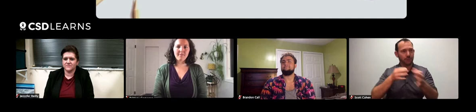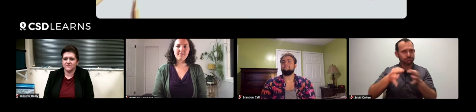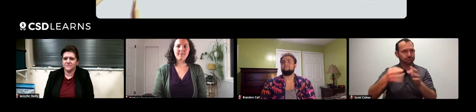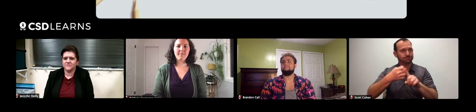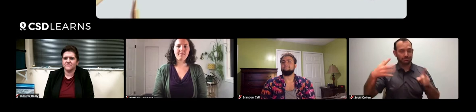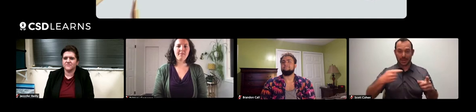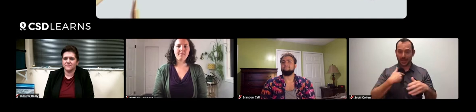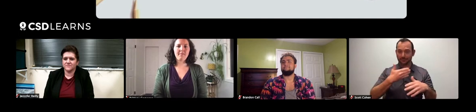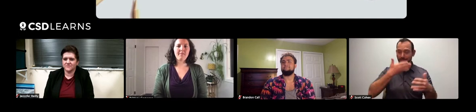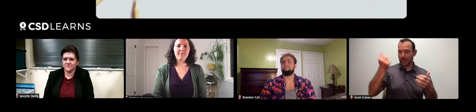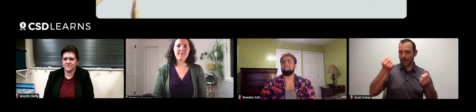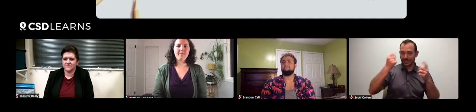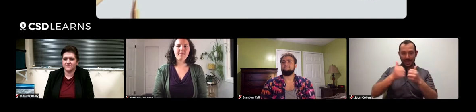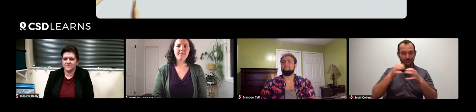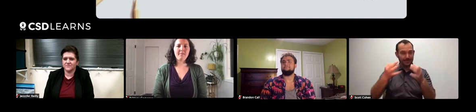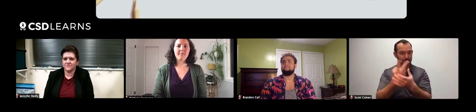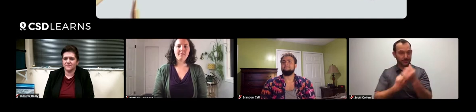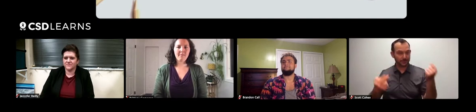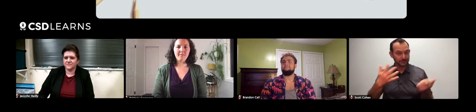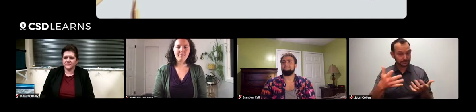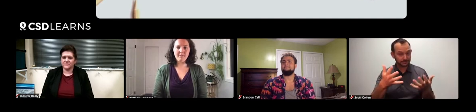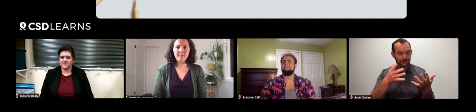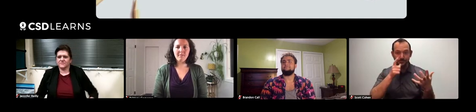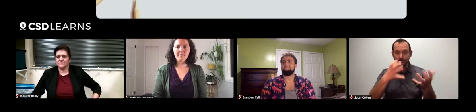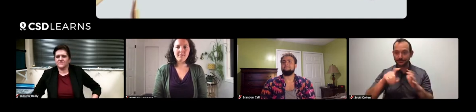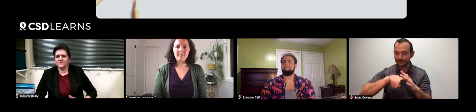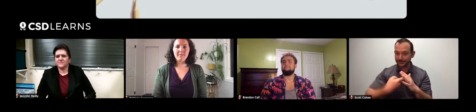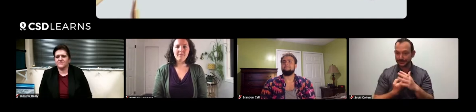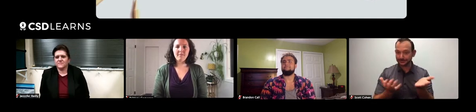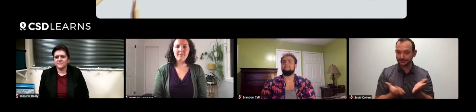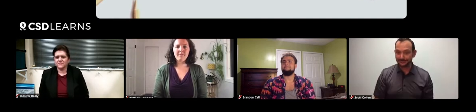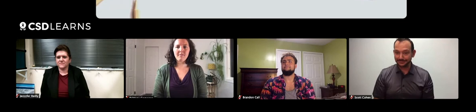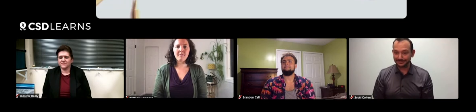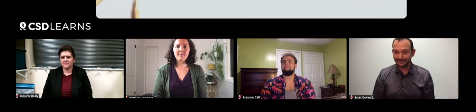I explained it at the beginning and I may have forgotten. So who wants to take a stab at it? Jennifer?